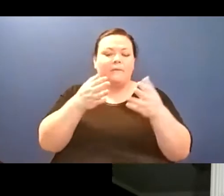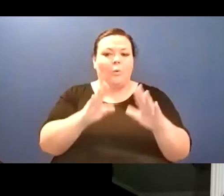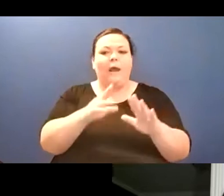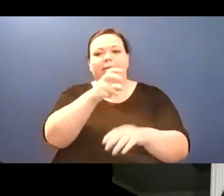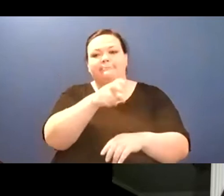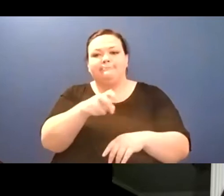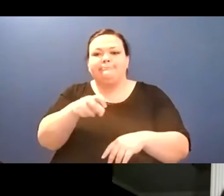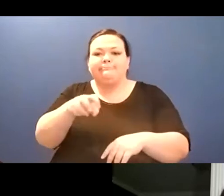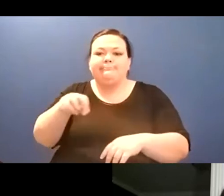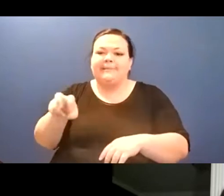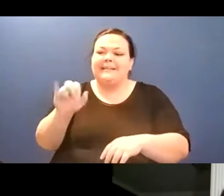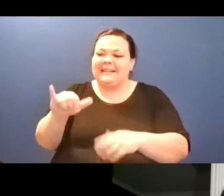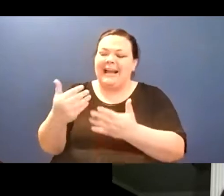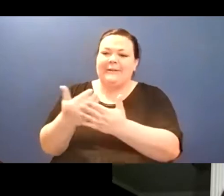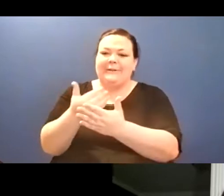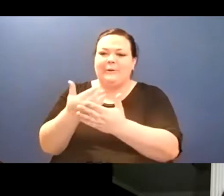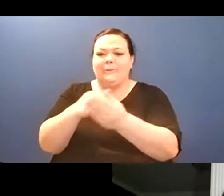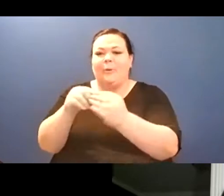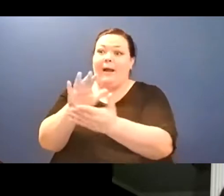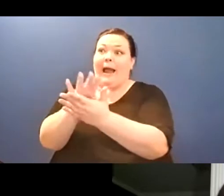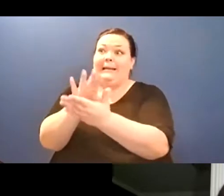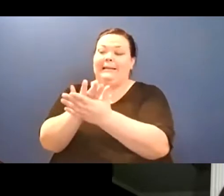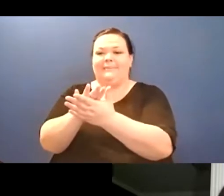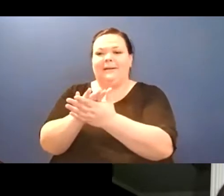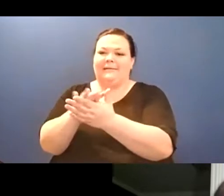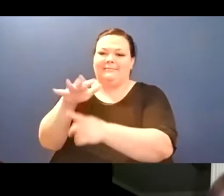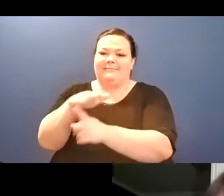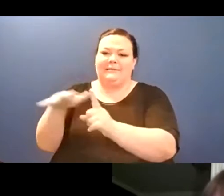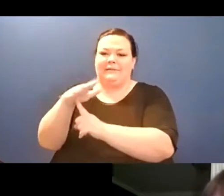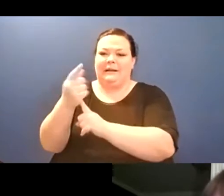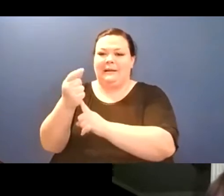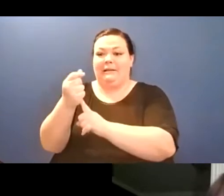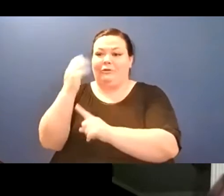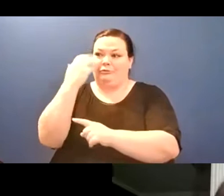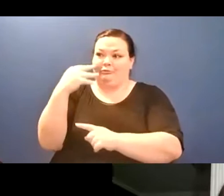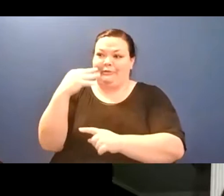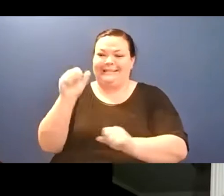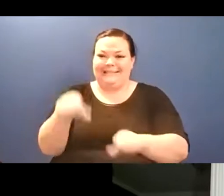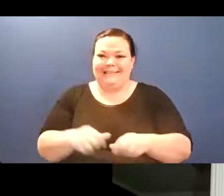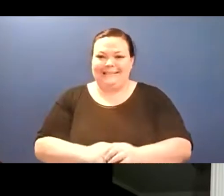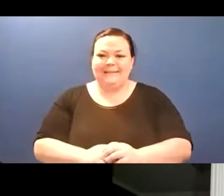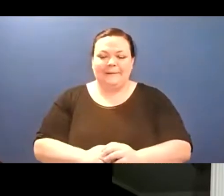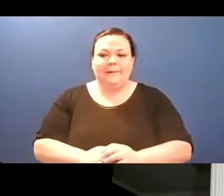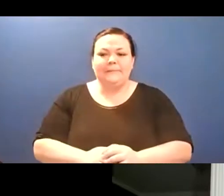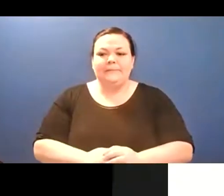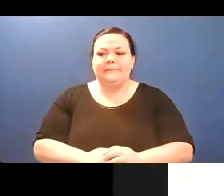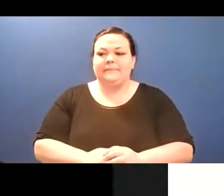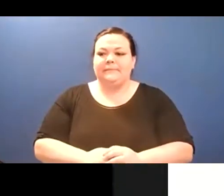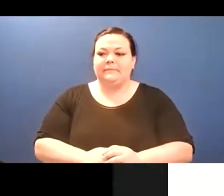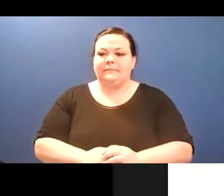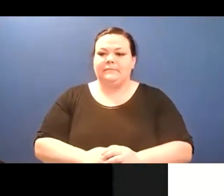the audience, um, Kave Basiri I remember for sure. Okay, um, I don't, I don't have, I never have good